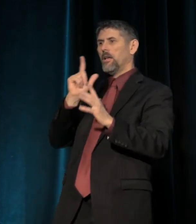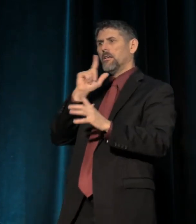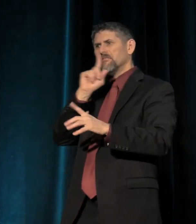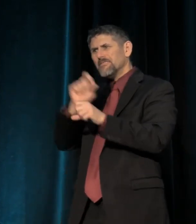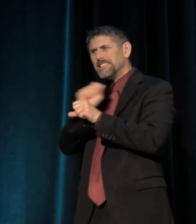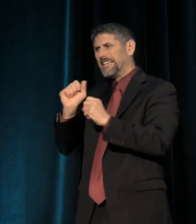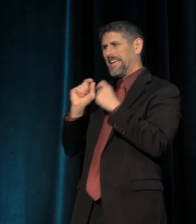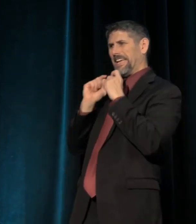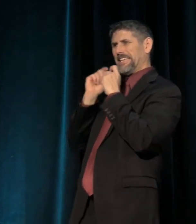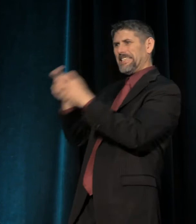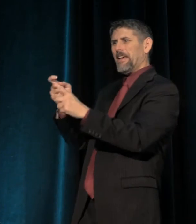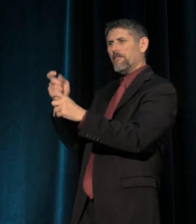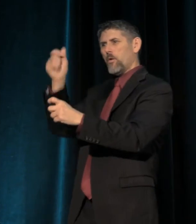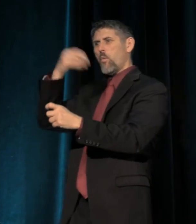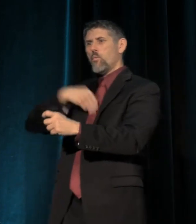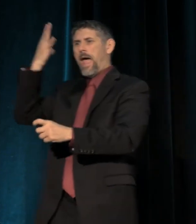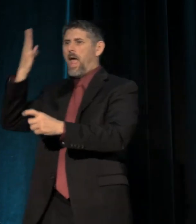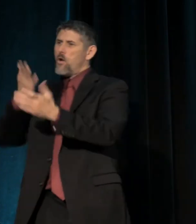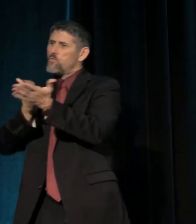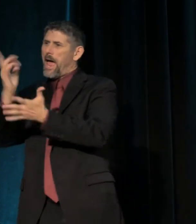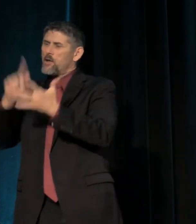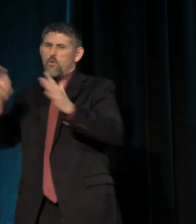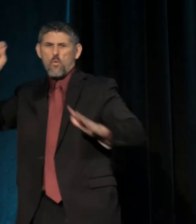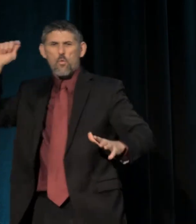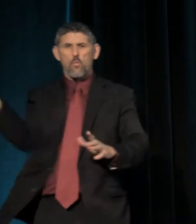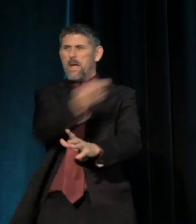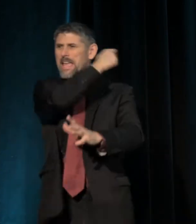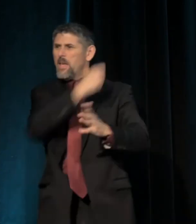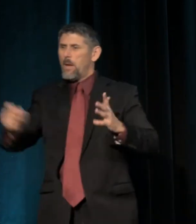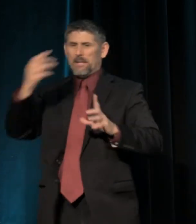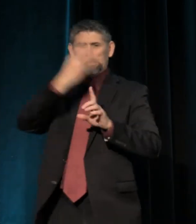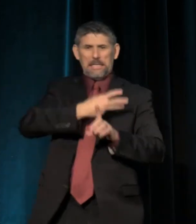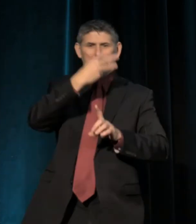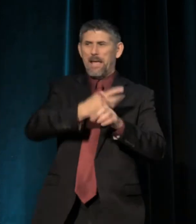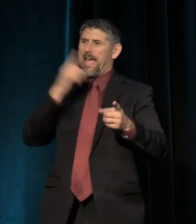to whip blacks every six months until they voluntarily left the territory.